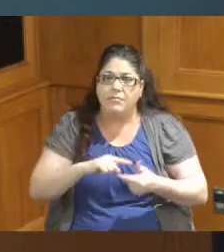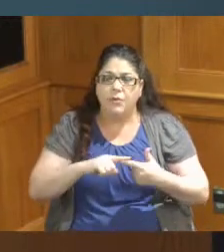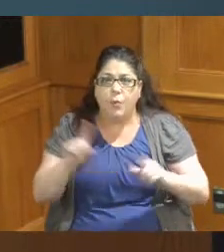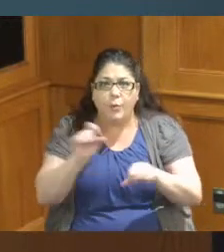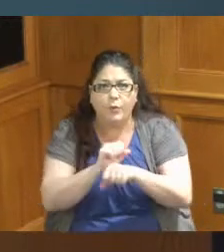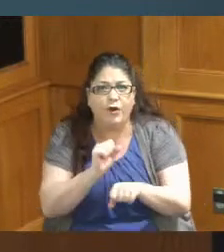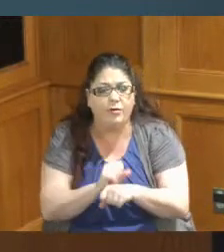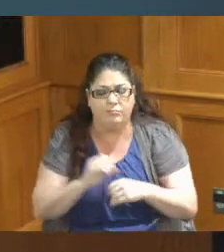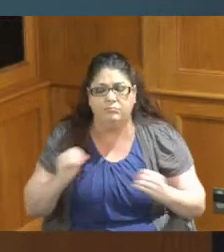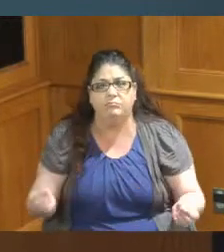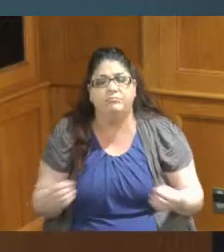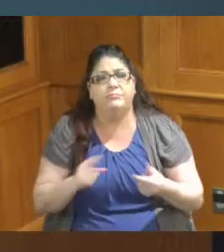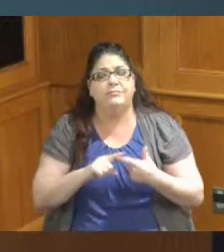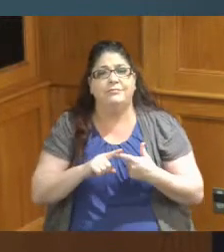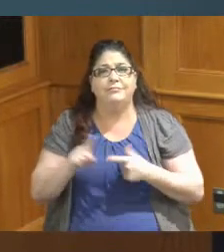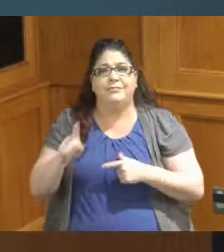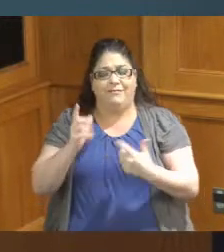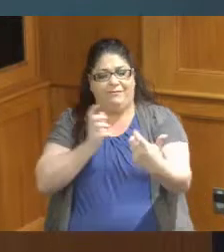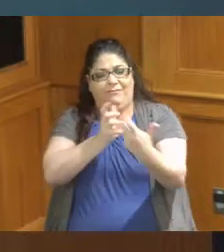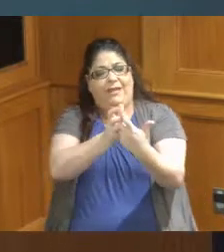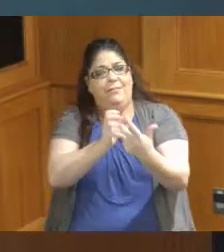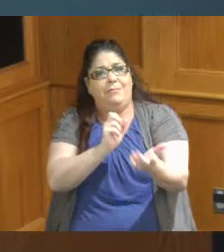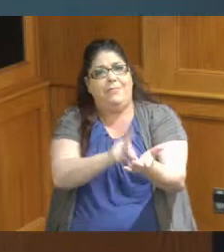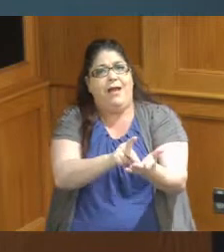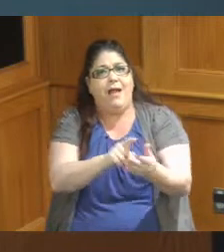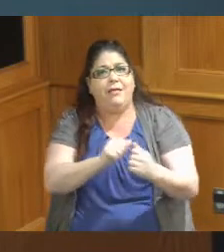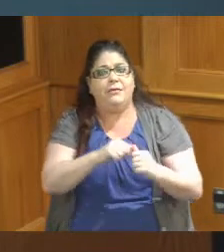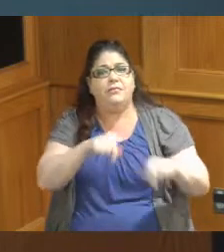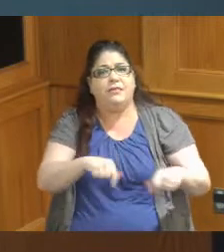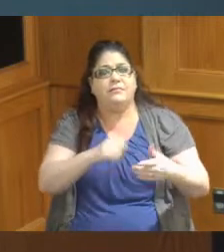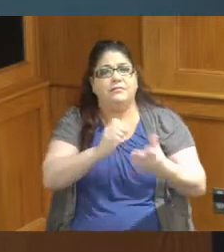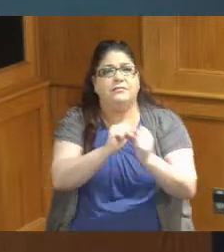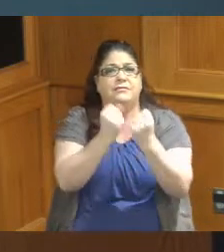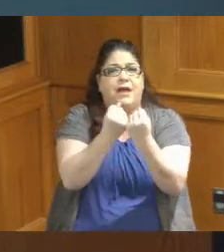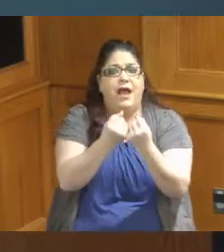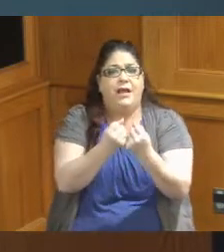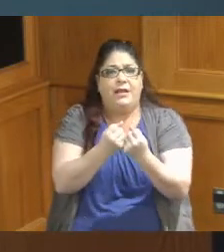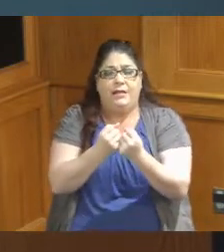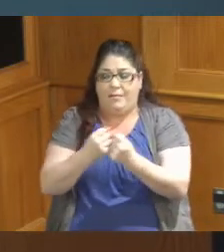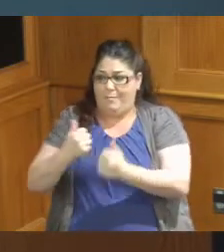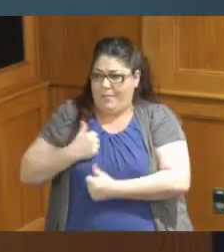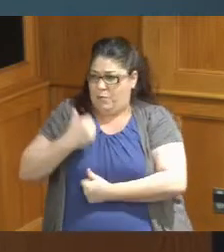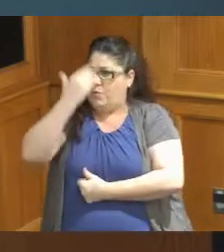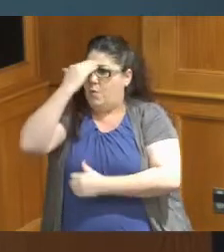there's nowhere for them to fit back into this society and that's wrong we thank them for their